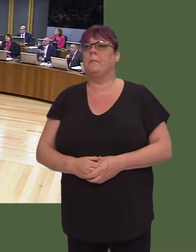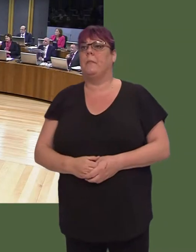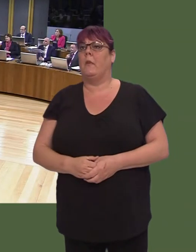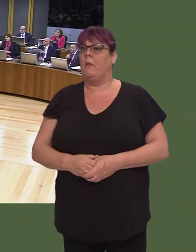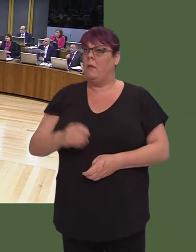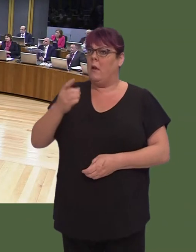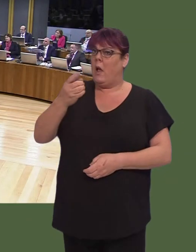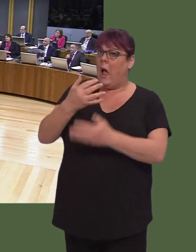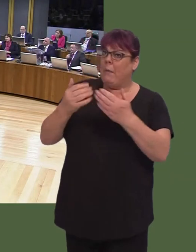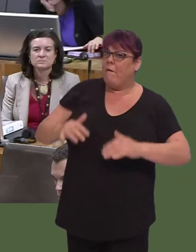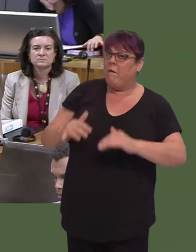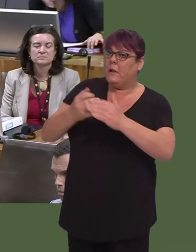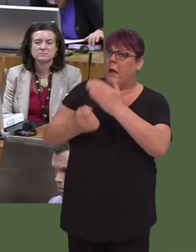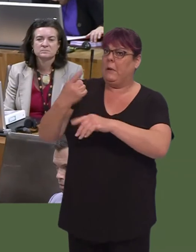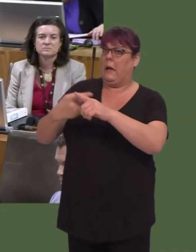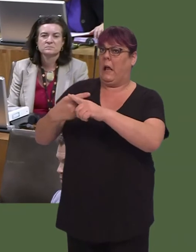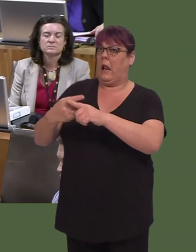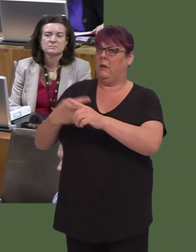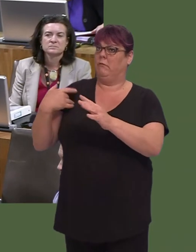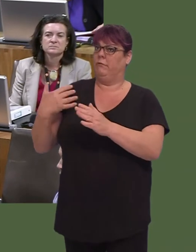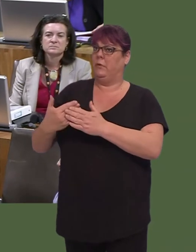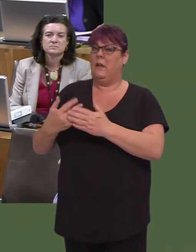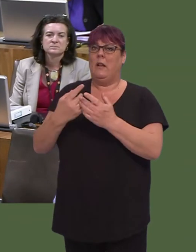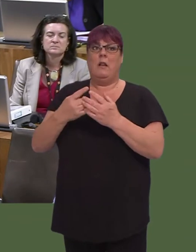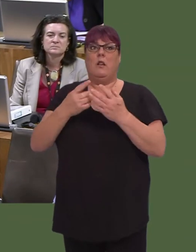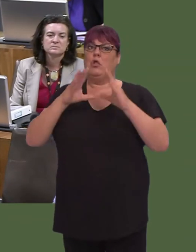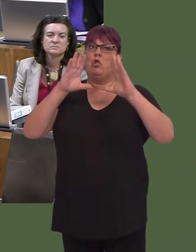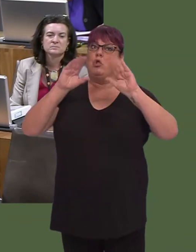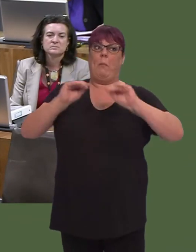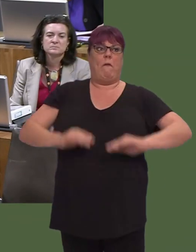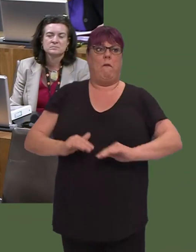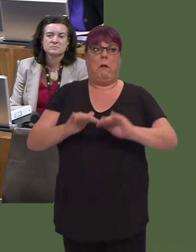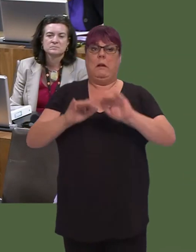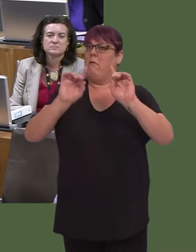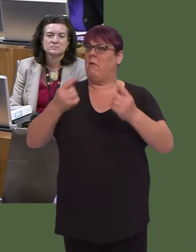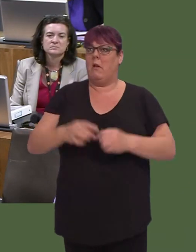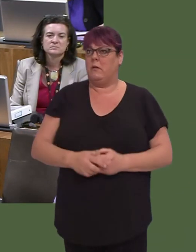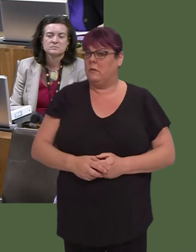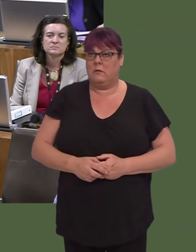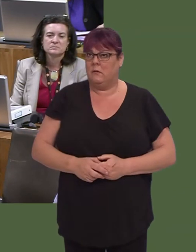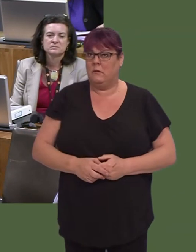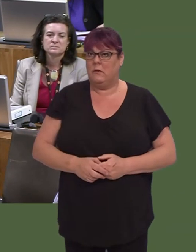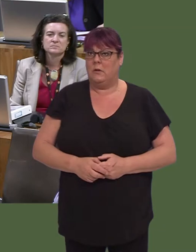years? There are some things that are very difficult to prevent. We are not in a position where we can prevent every single flood, despite the weather, and